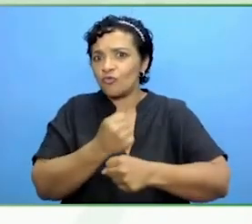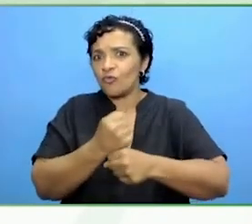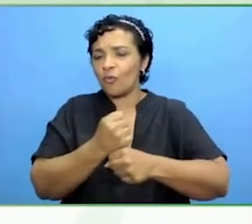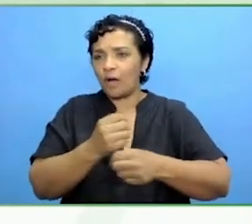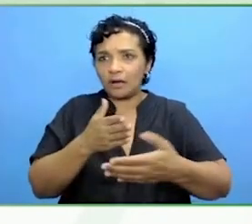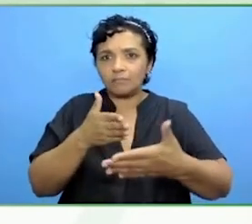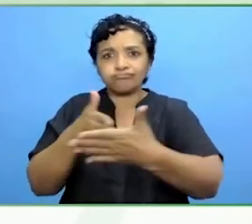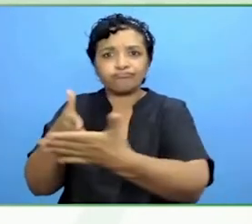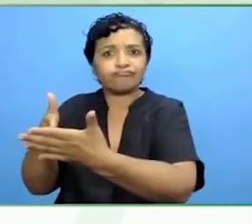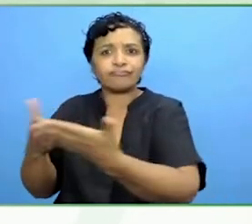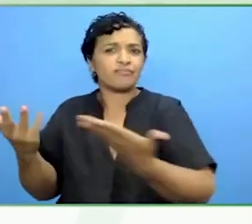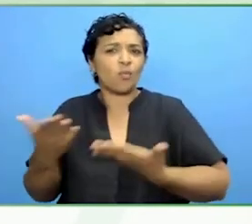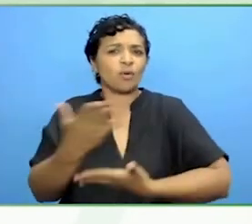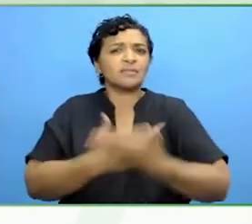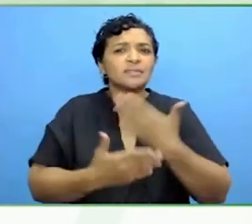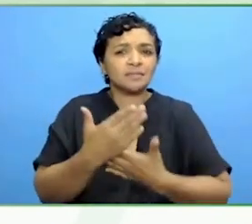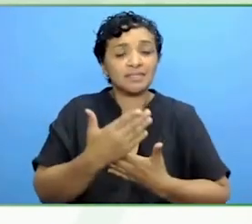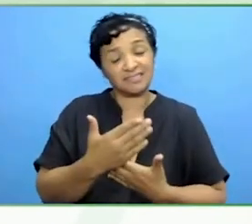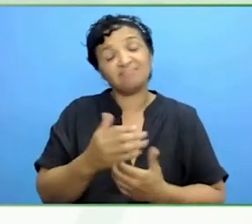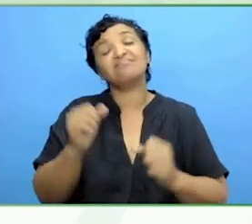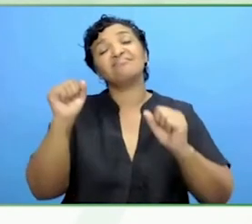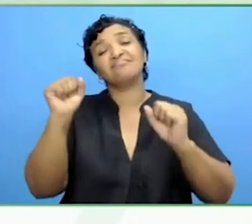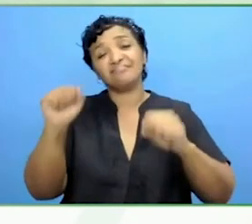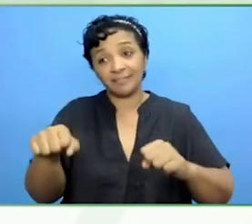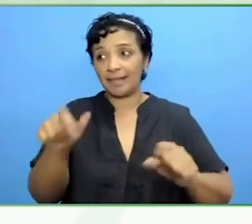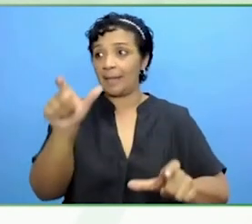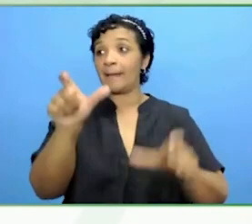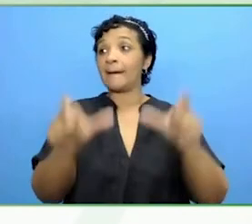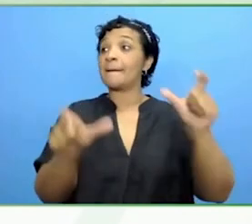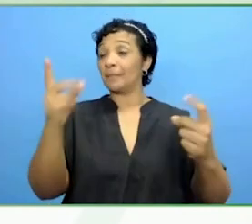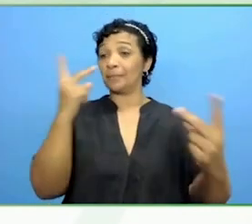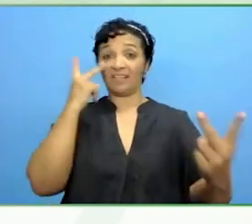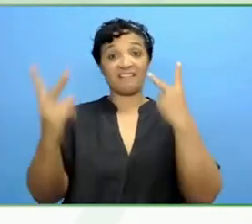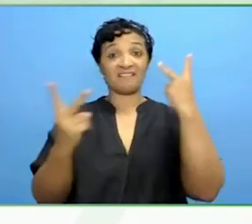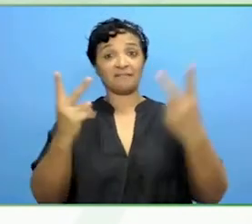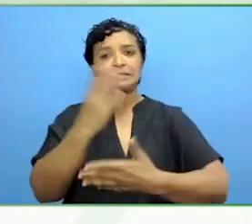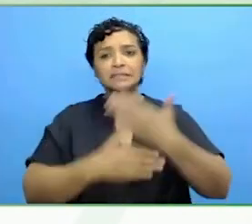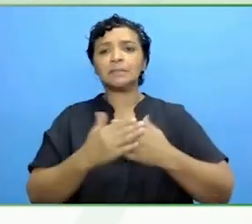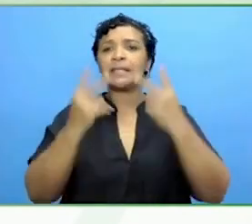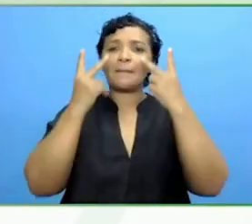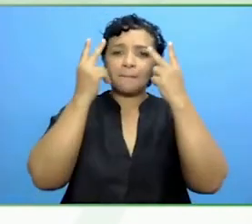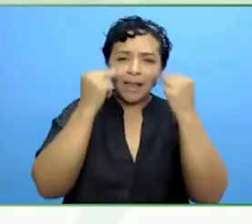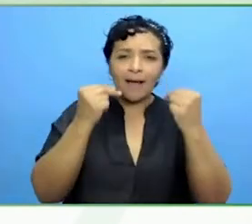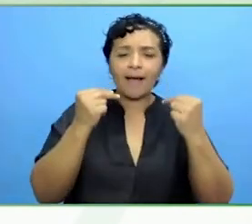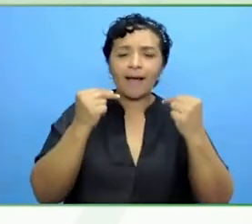Of course, the people with physical disabilities we can see that clearly but for others it is much more hidden.